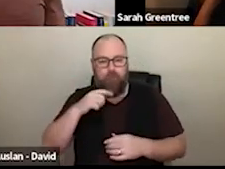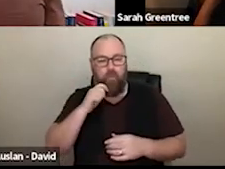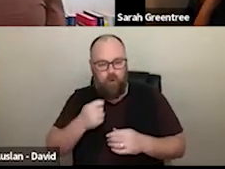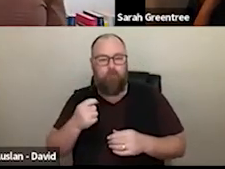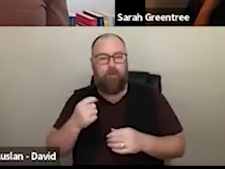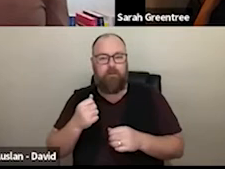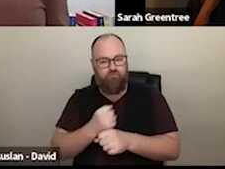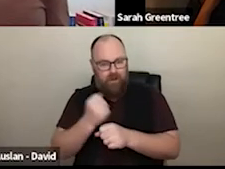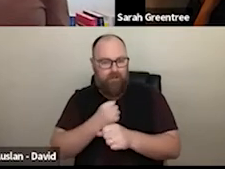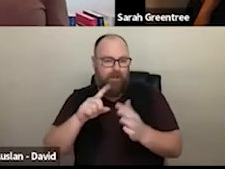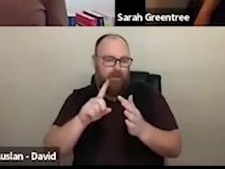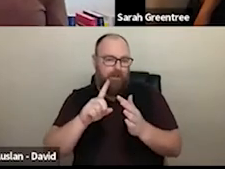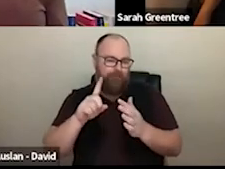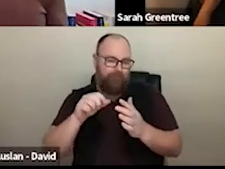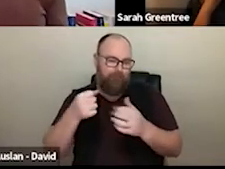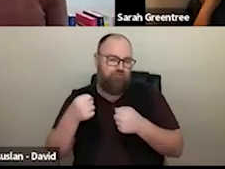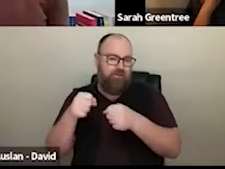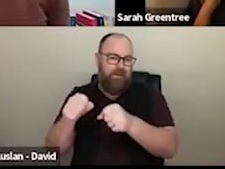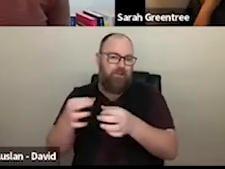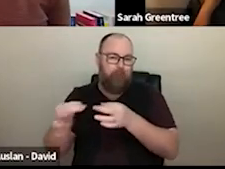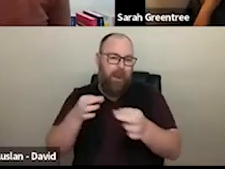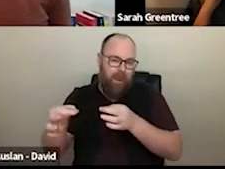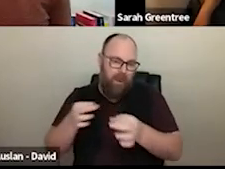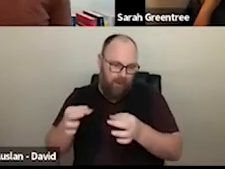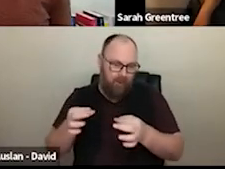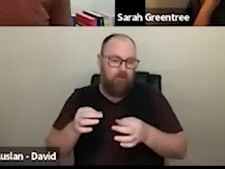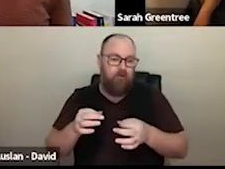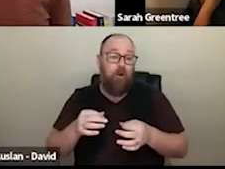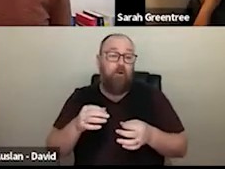. To touch on the And then, of course, if you get through that expression of interest process in the lead